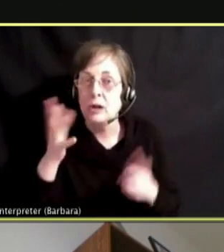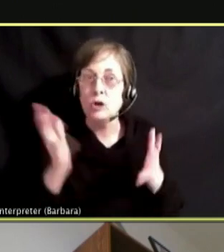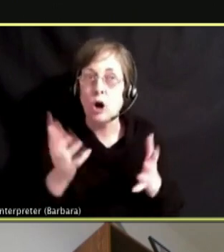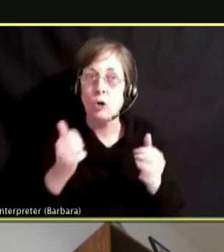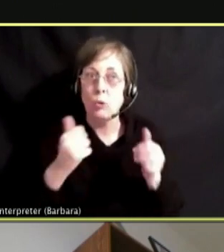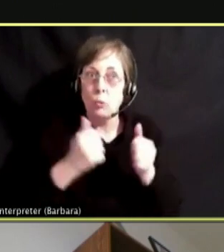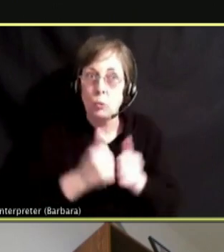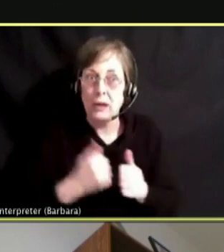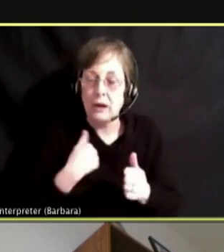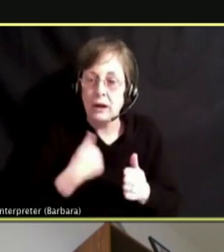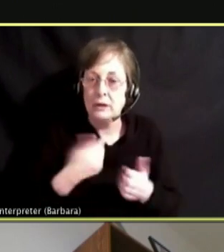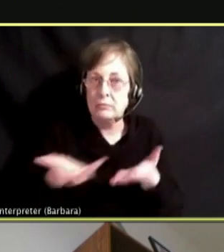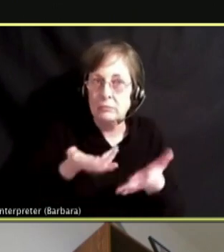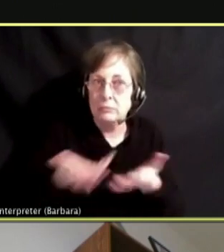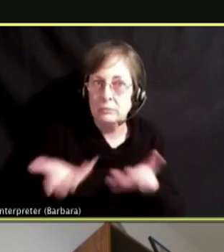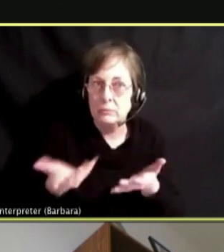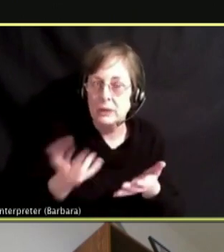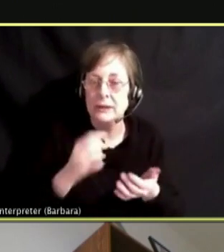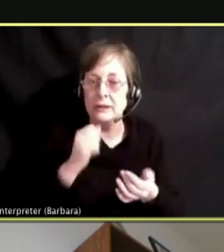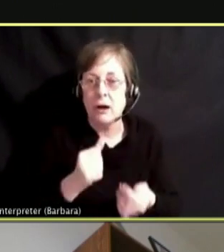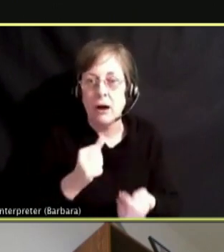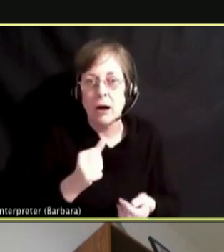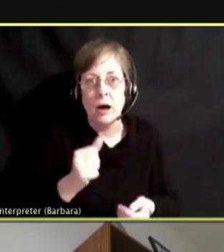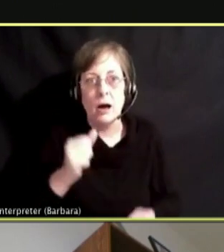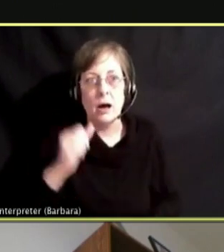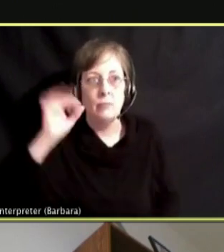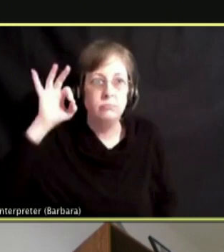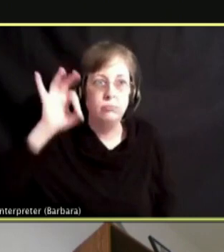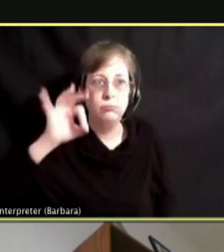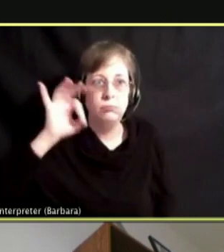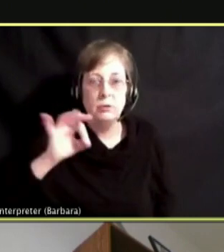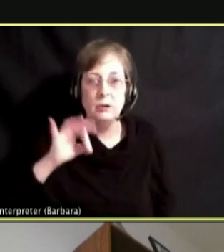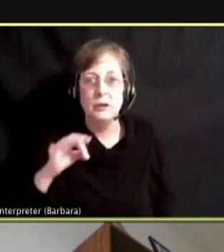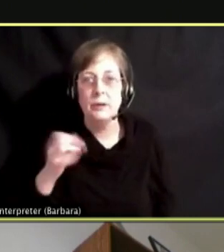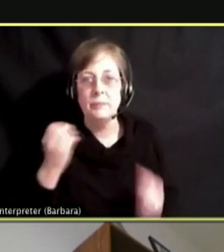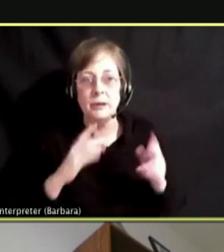AND THINK A LOT OF PEOPLE MIGHT TELL THEIR PARENTS THEY ARE INVOLVED IN THIS KIND OF